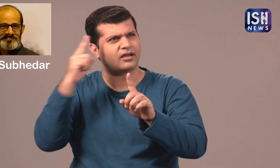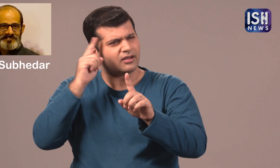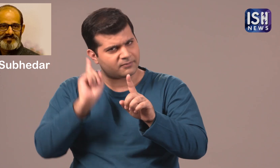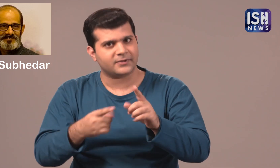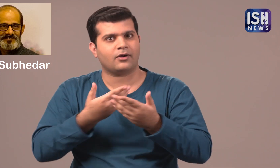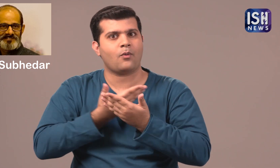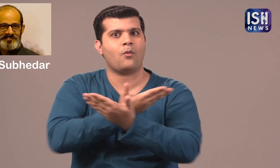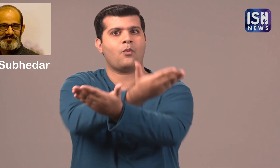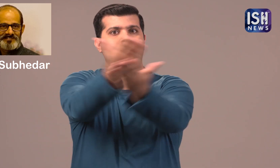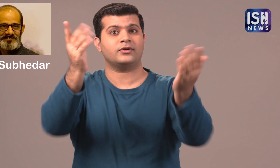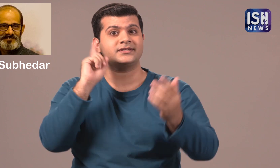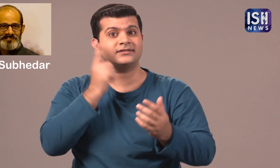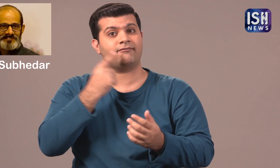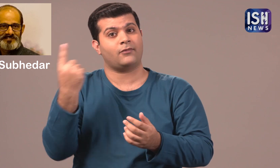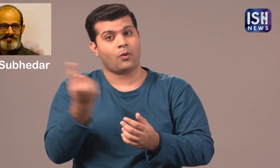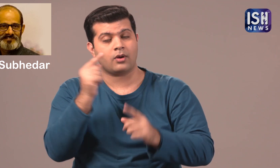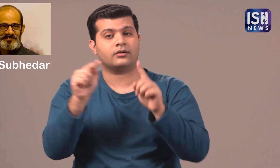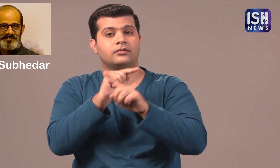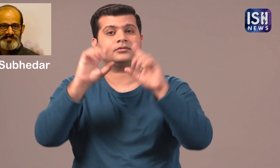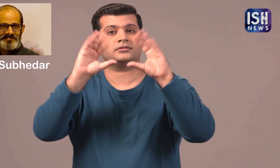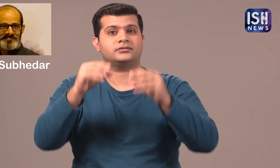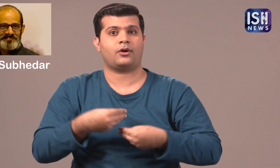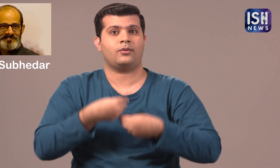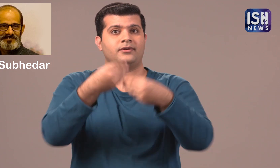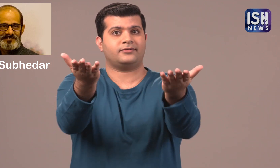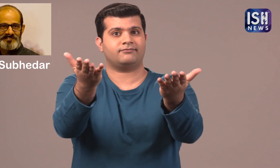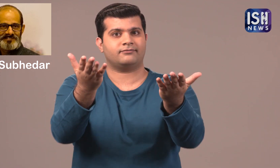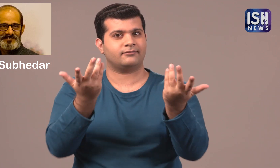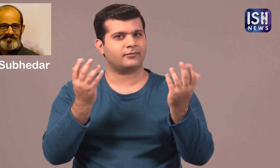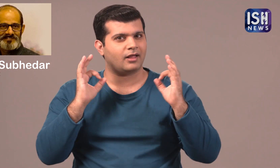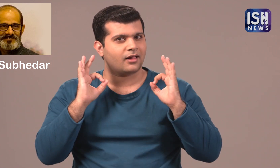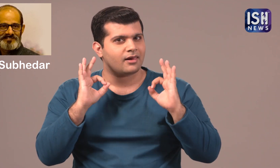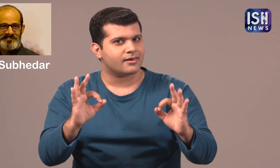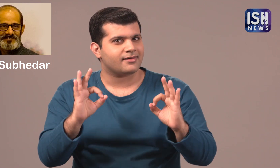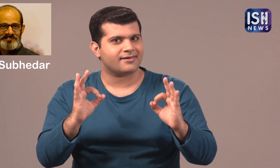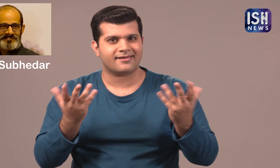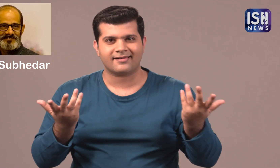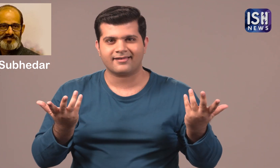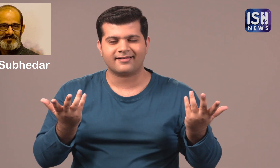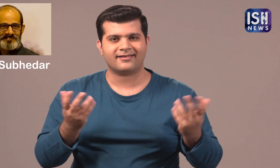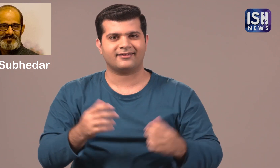then only Deaf individuals must be given a discount. How great is that!